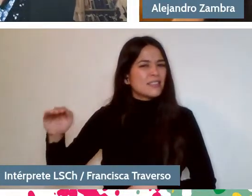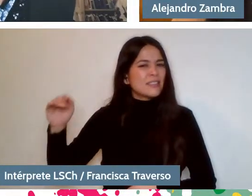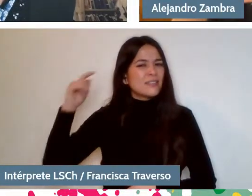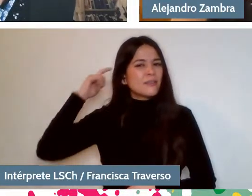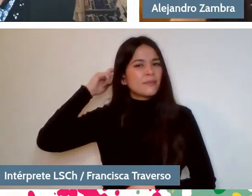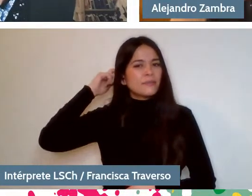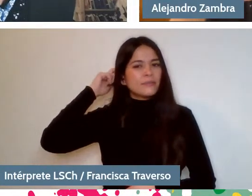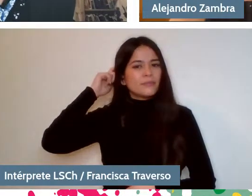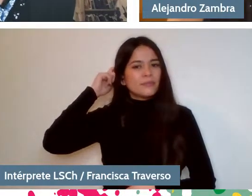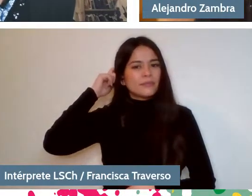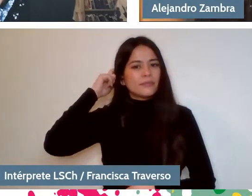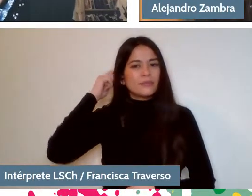I think the first time that...